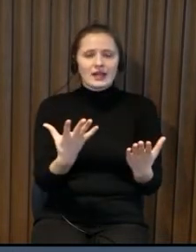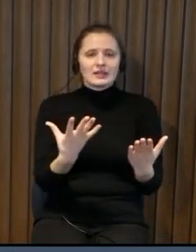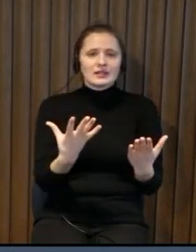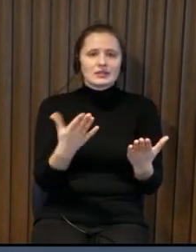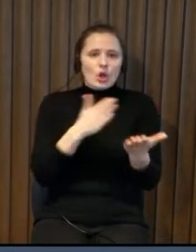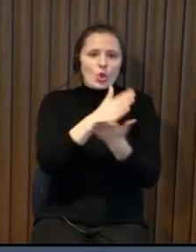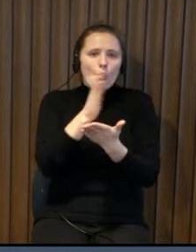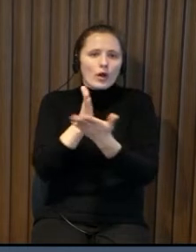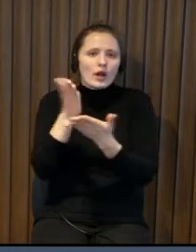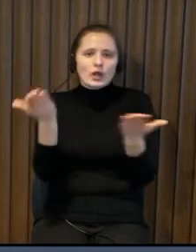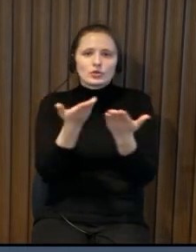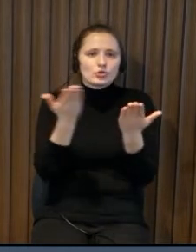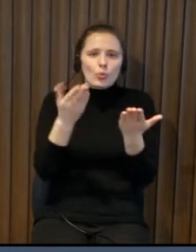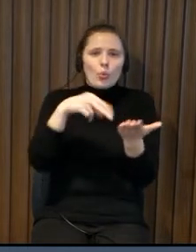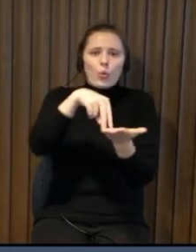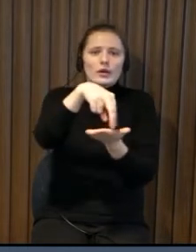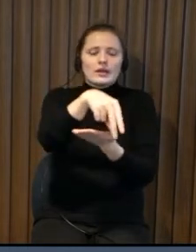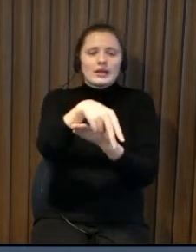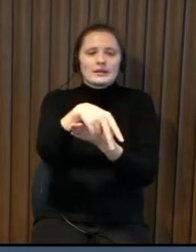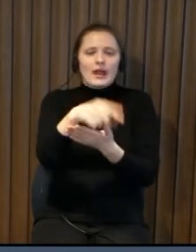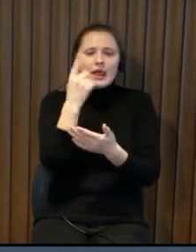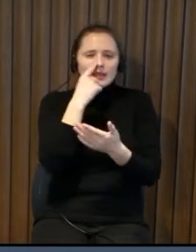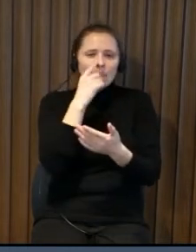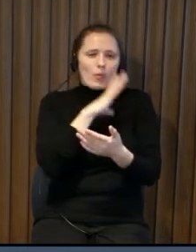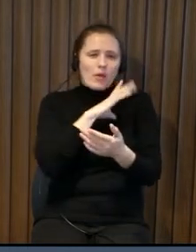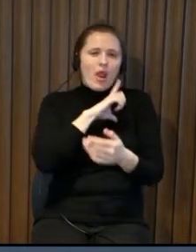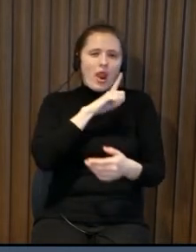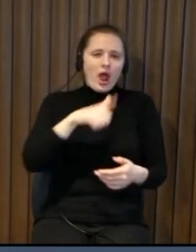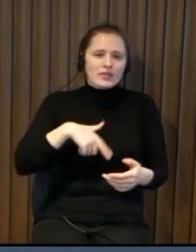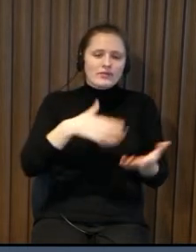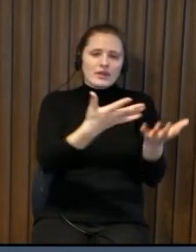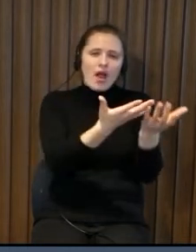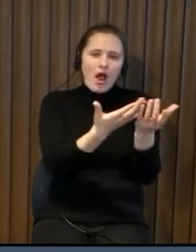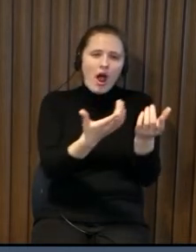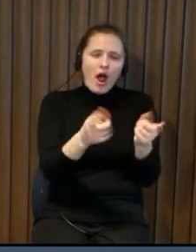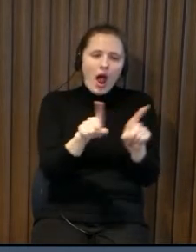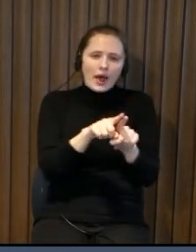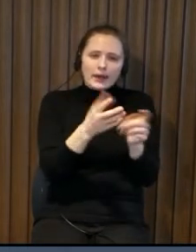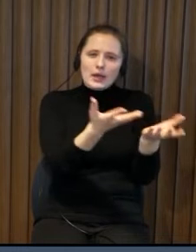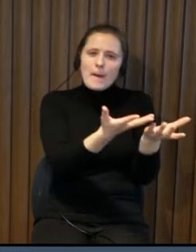should be done are there clear signs pointing you to the place where should you should